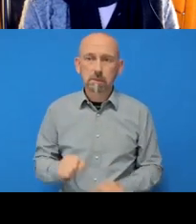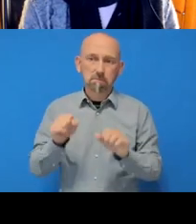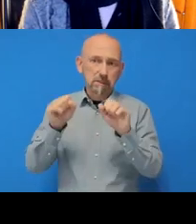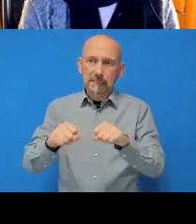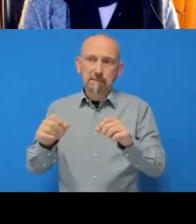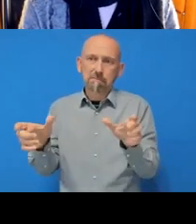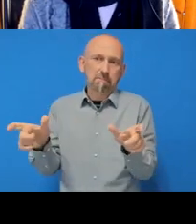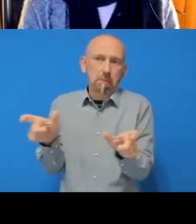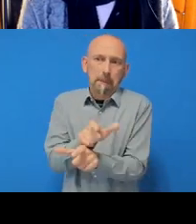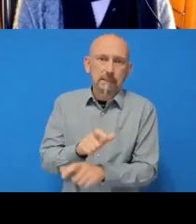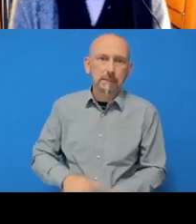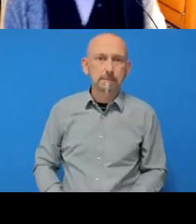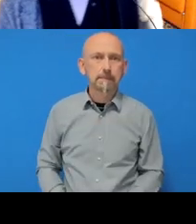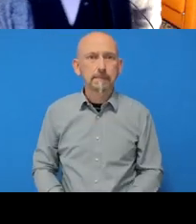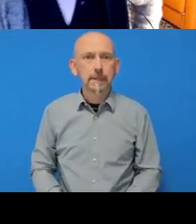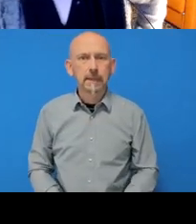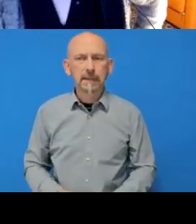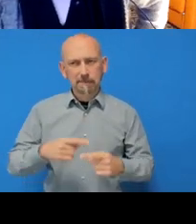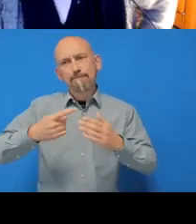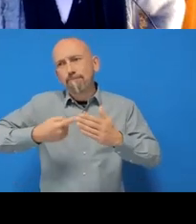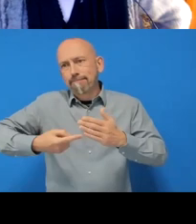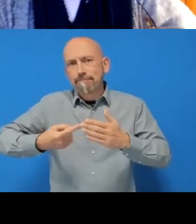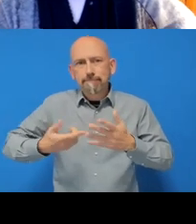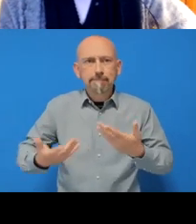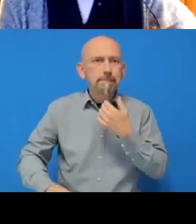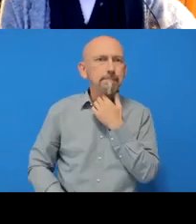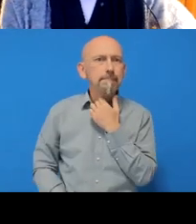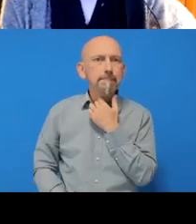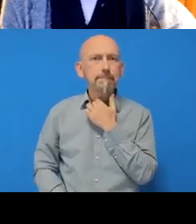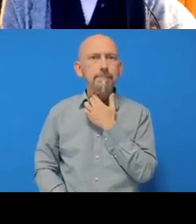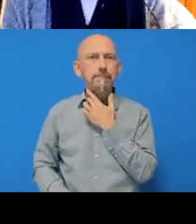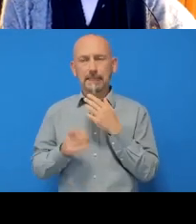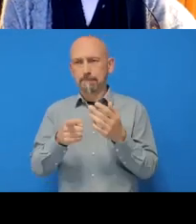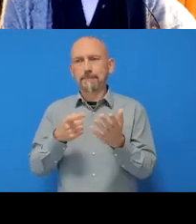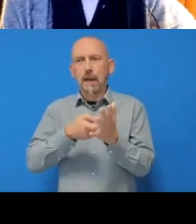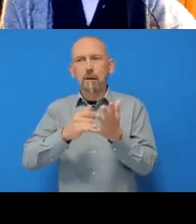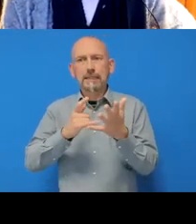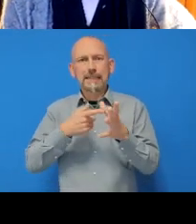This might take a second or two. And then you get this really interesting looking